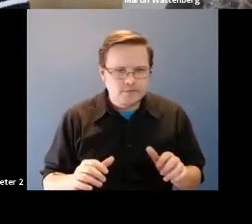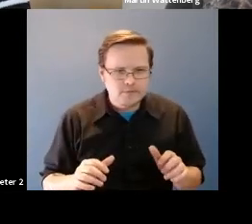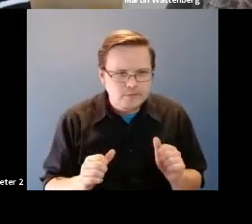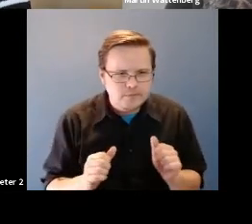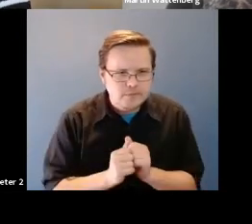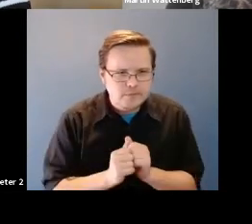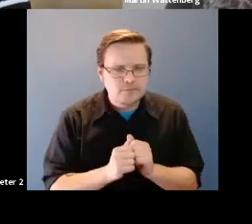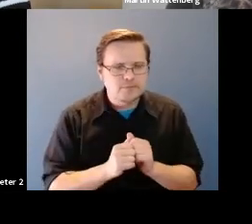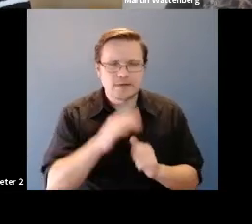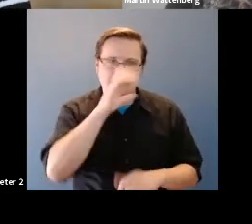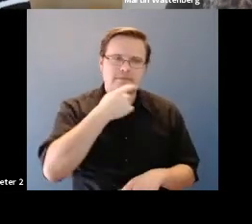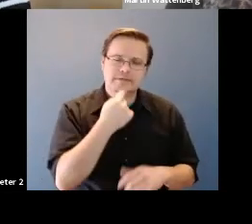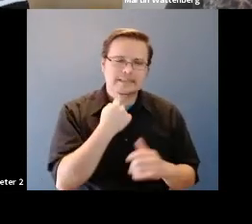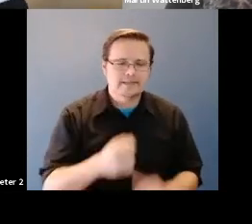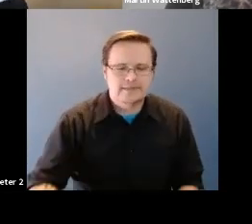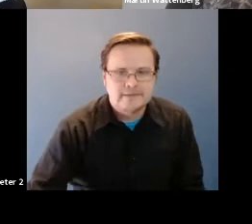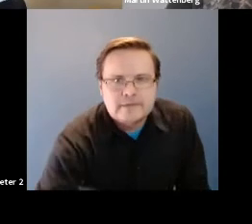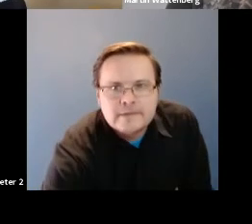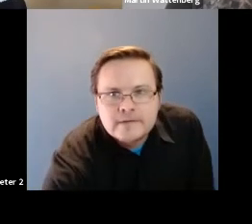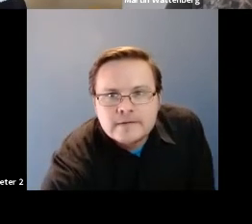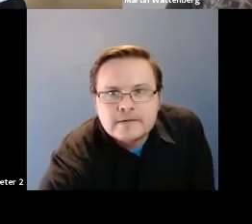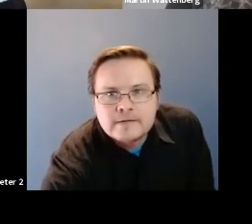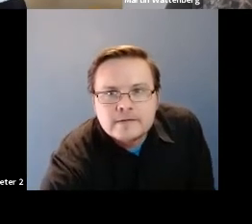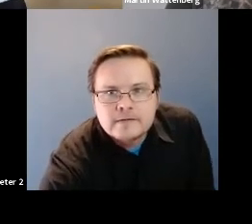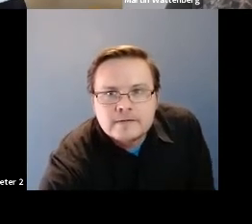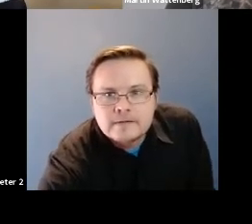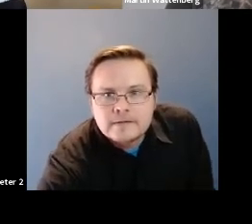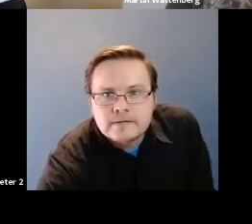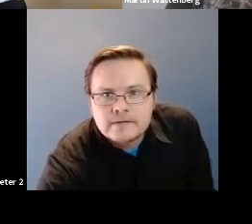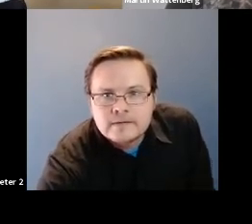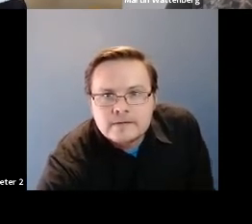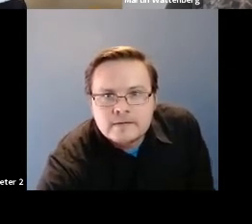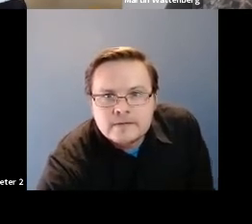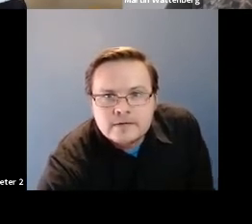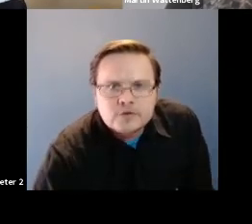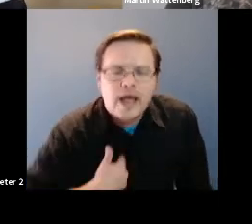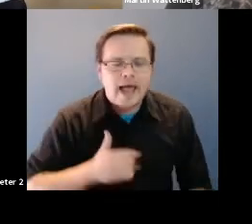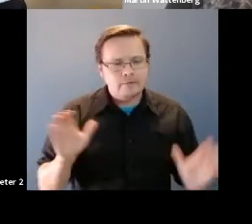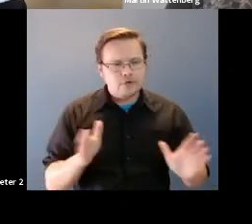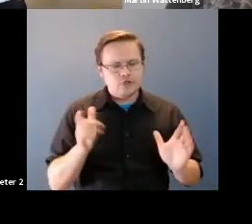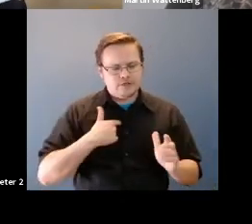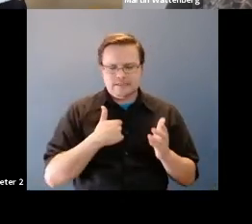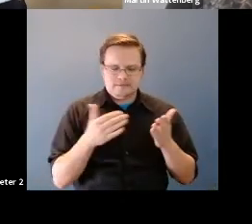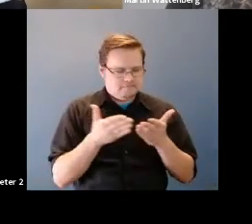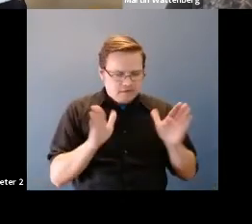Martin Wattenberg: Okay, so I would encourage you, this is a public public DEMO by all means I go in and play with it it's it's I think.